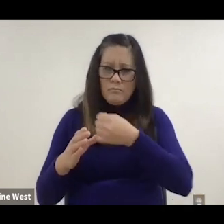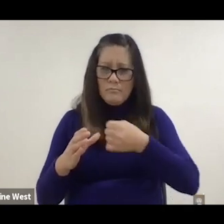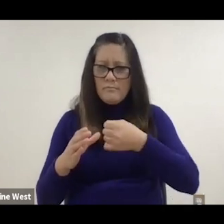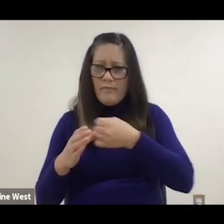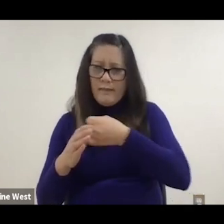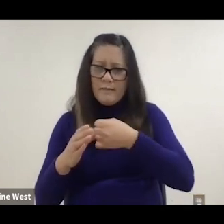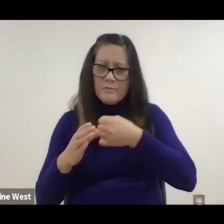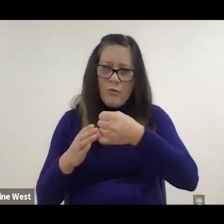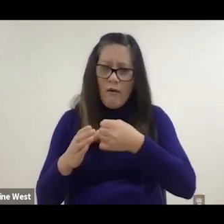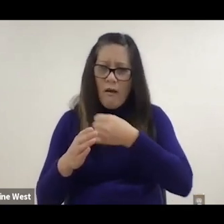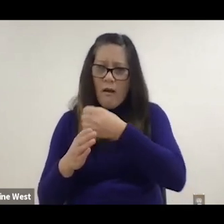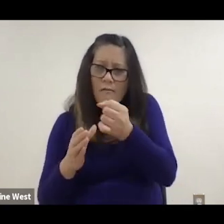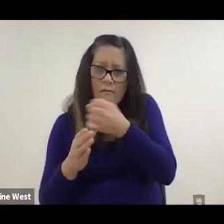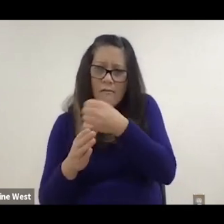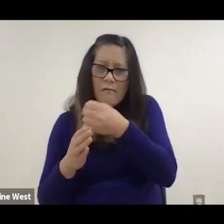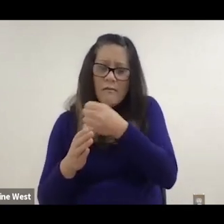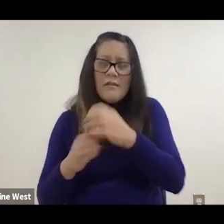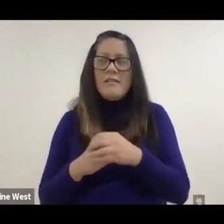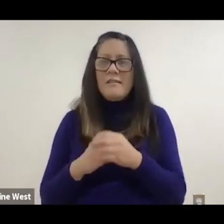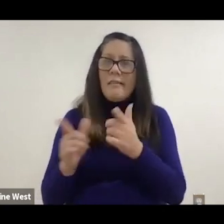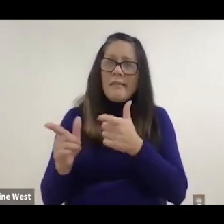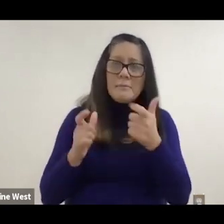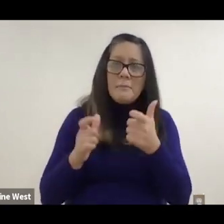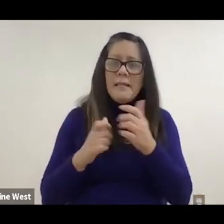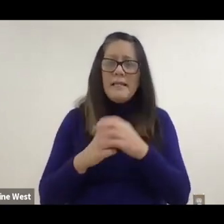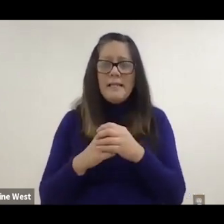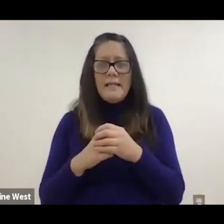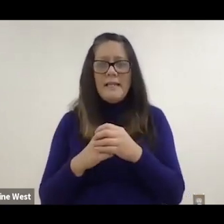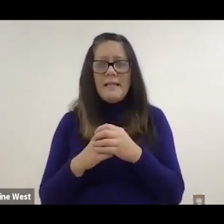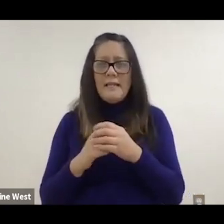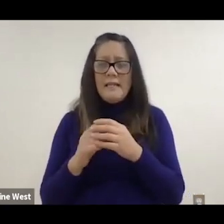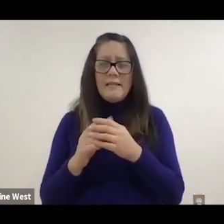controlling things like the speed, the acceleration, the breaking,